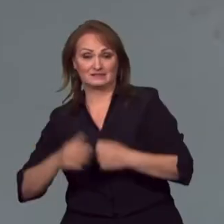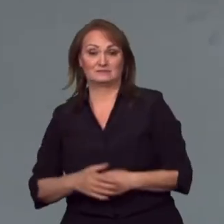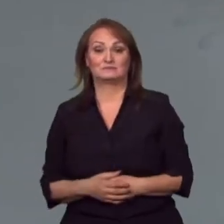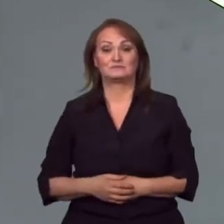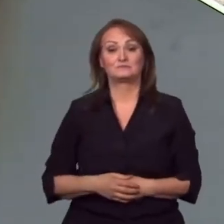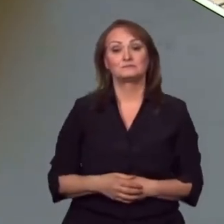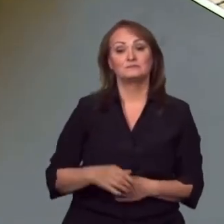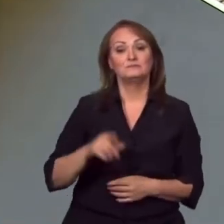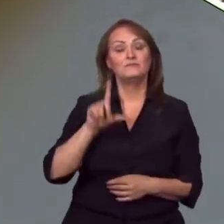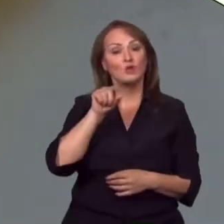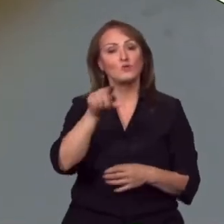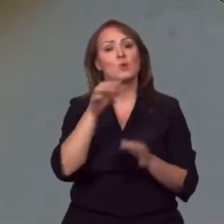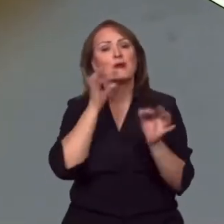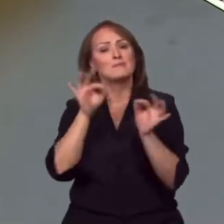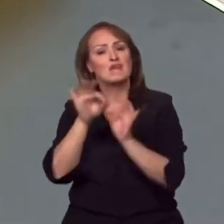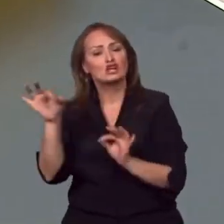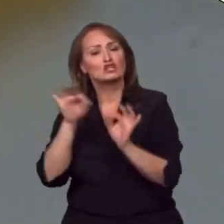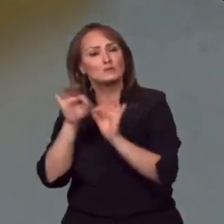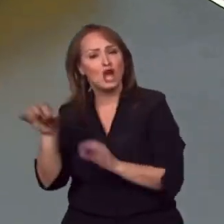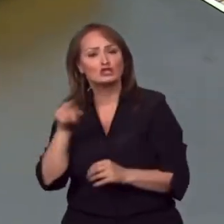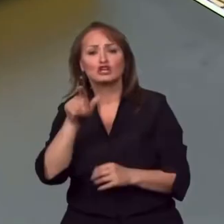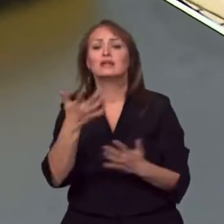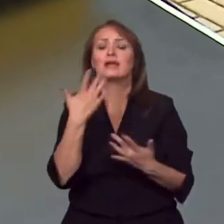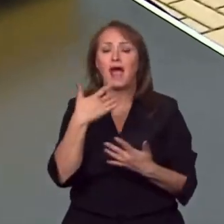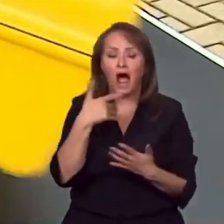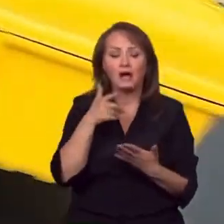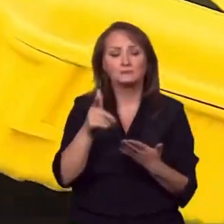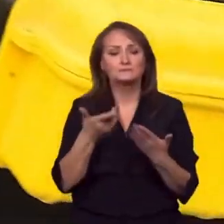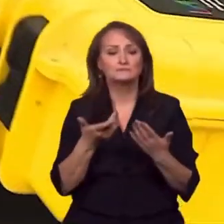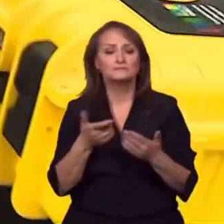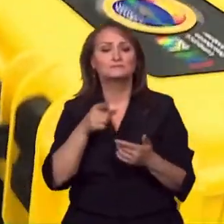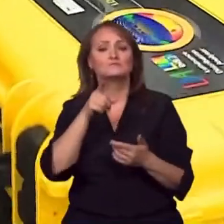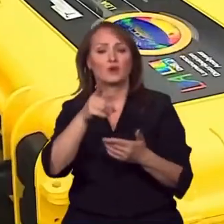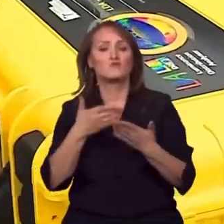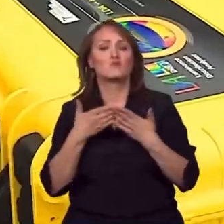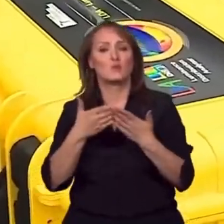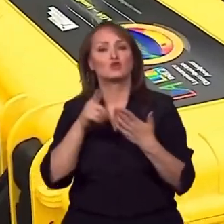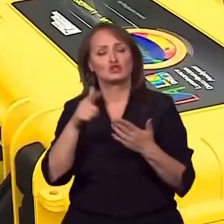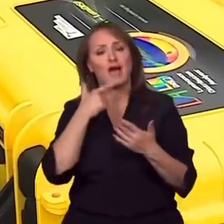The measurement was facilitated by the so-called luminance analyzer